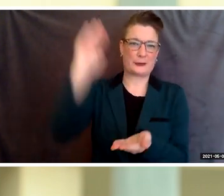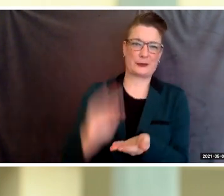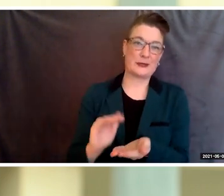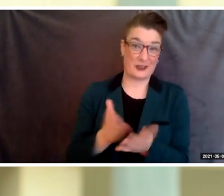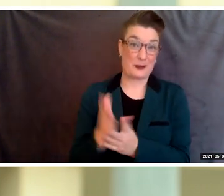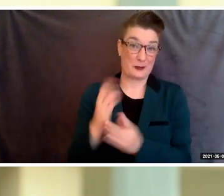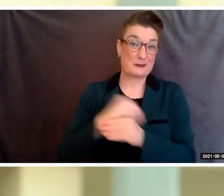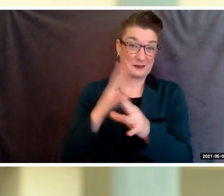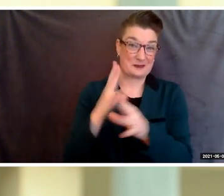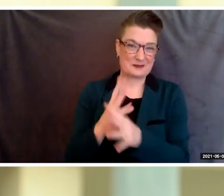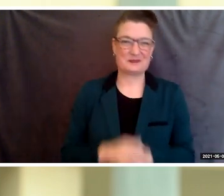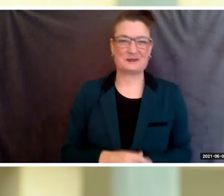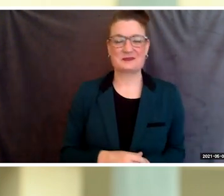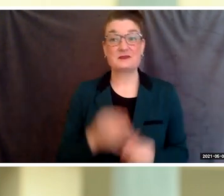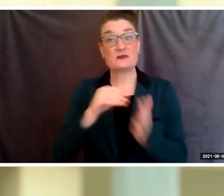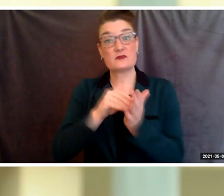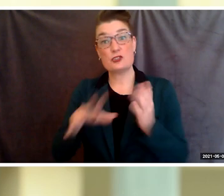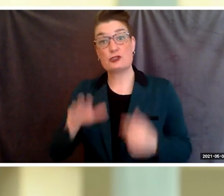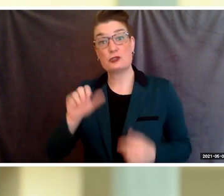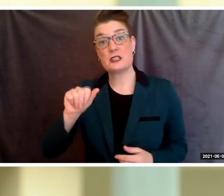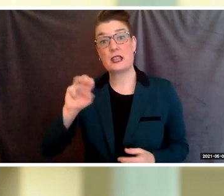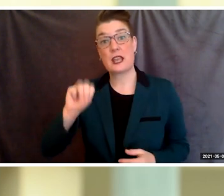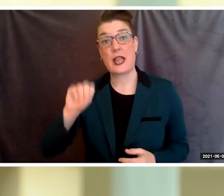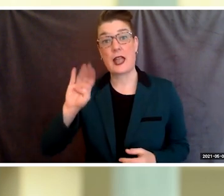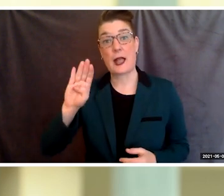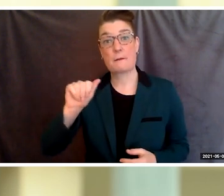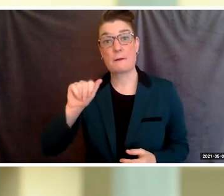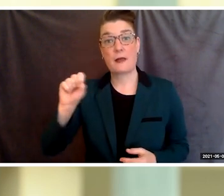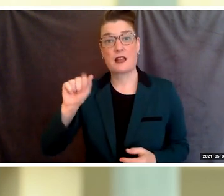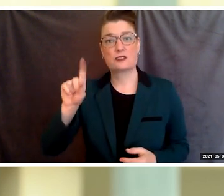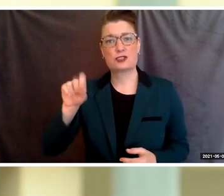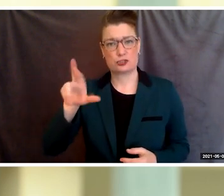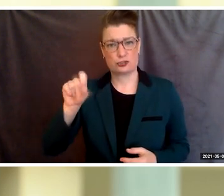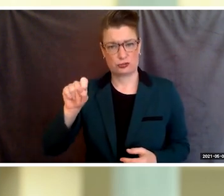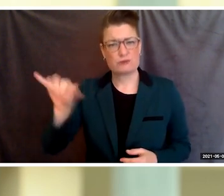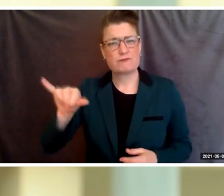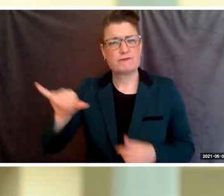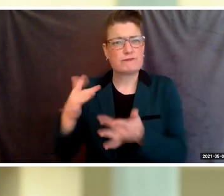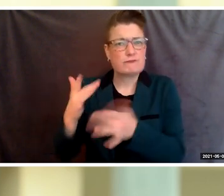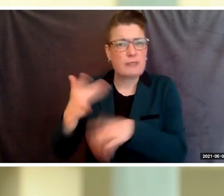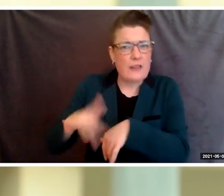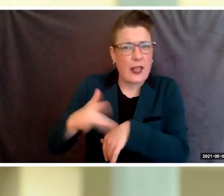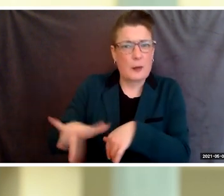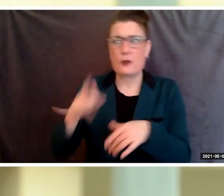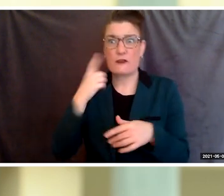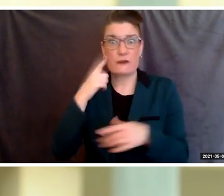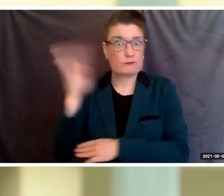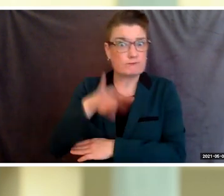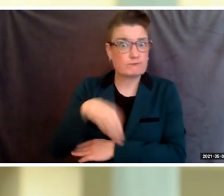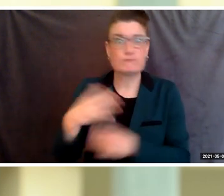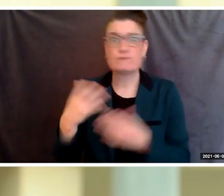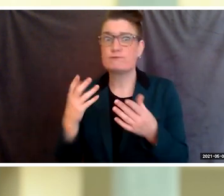on the BCC websites, responding at a moment's notice to questions about enrollment or transferring.